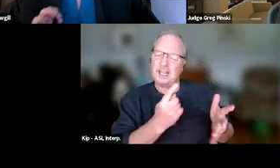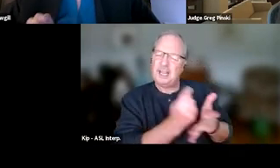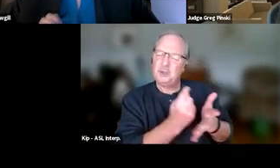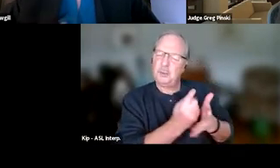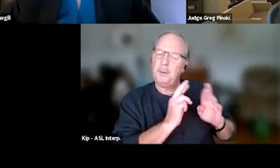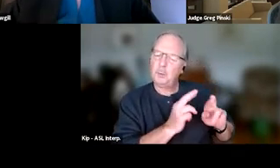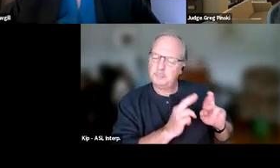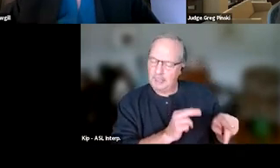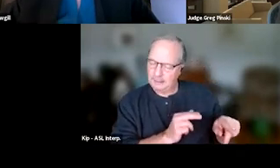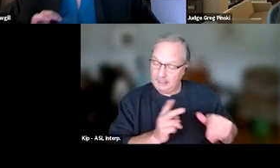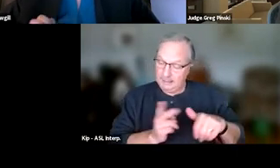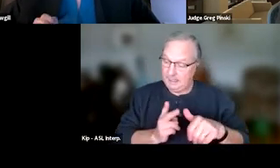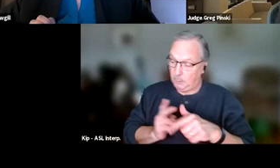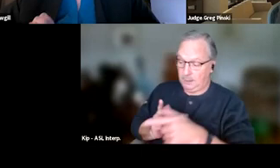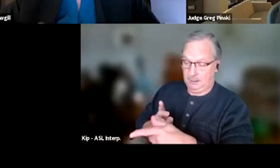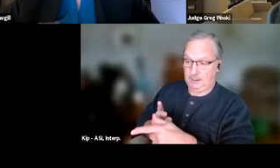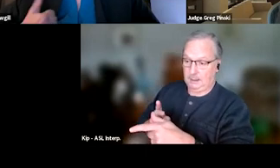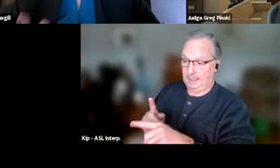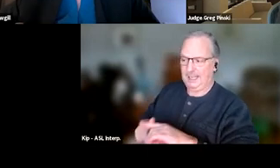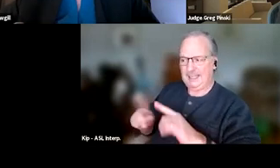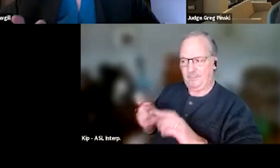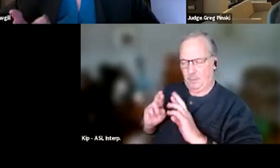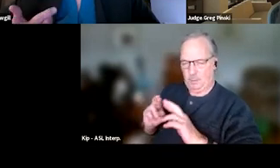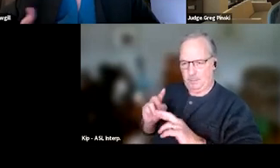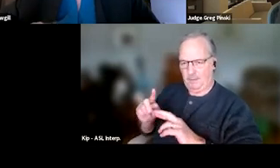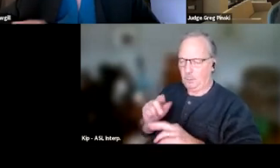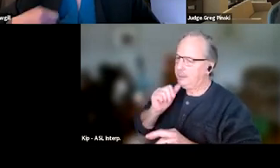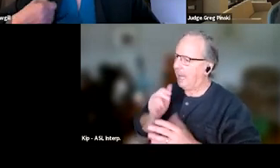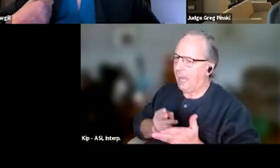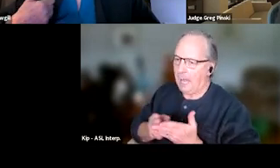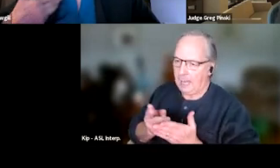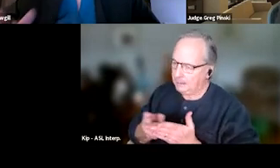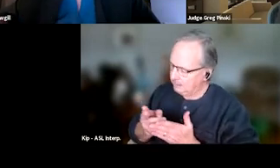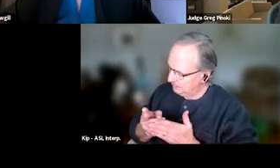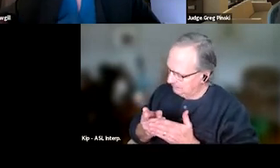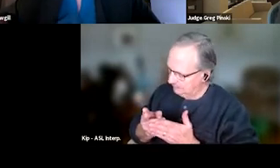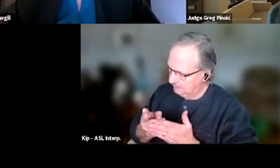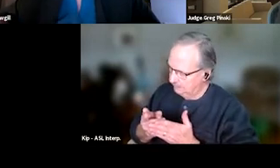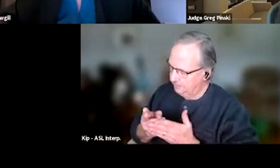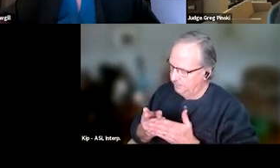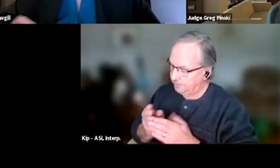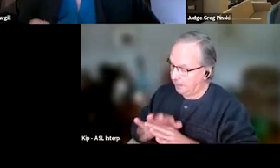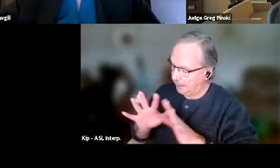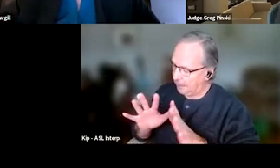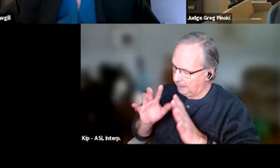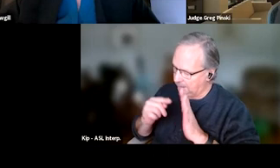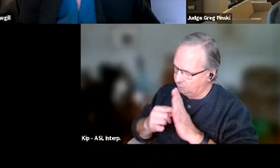and the second one's gonna get a different response for dishonesty, for not clearly showing that they haven't made progress in treatment,